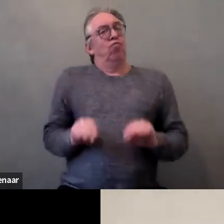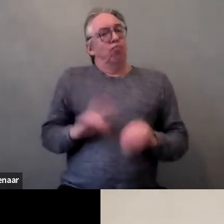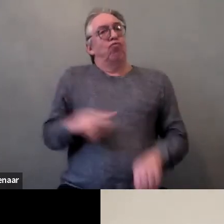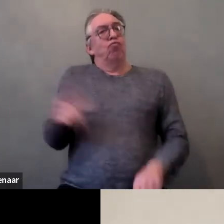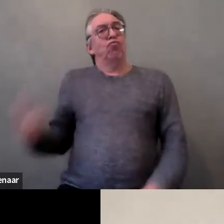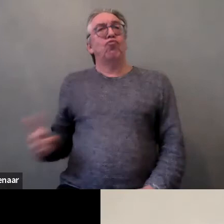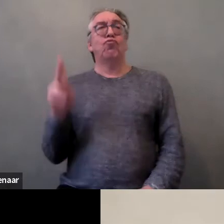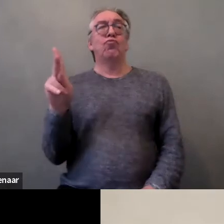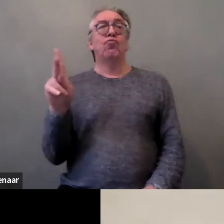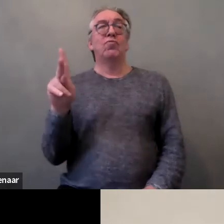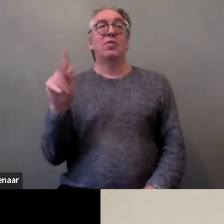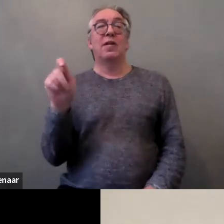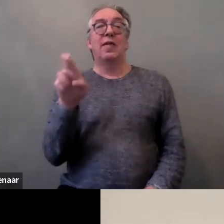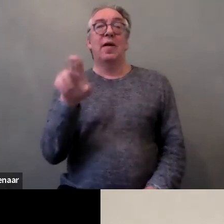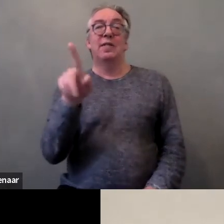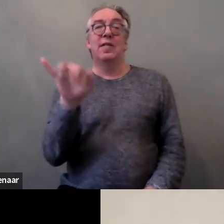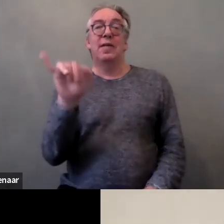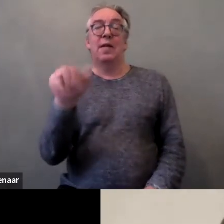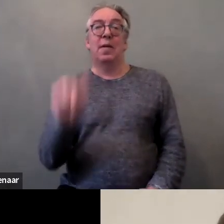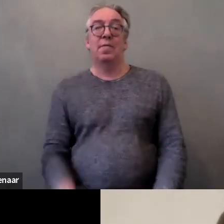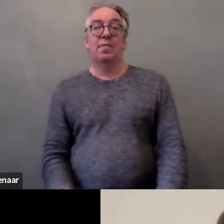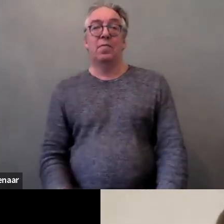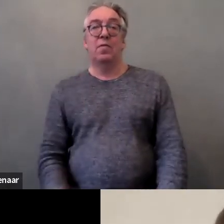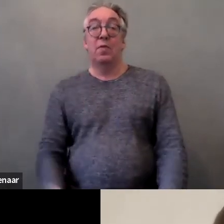I am a woman with disabilities.